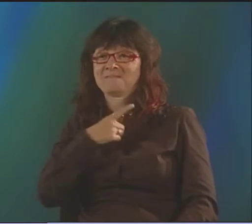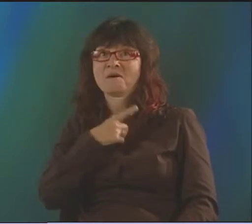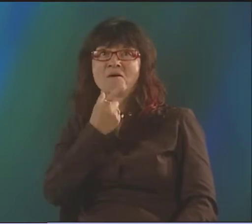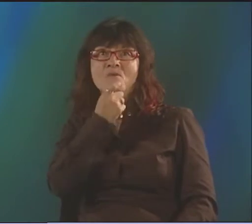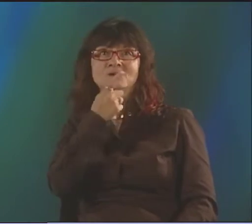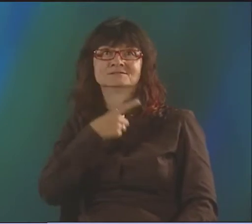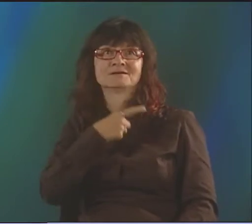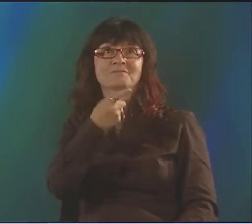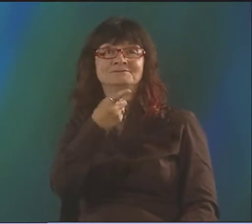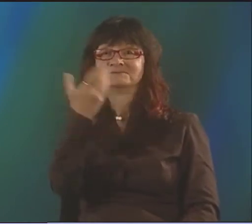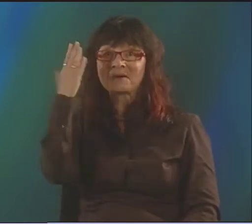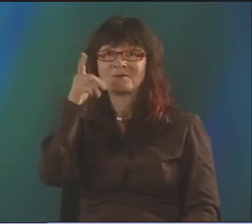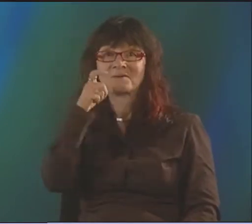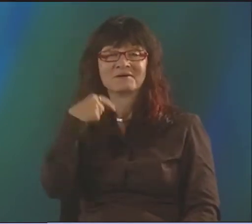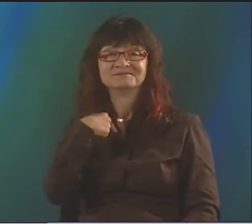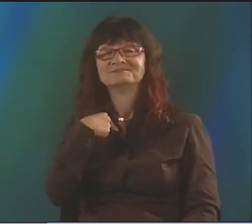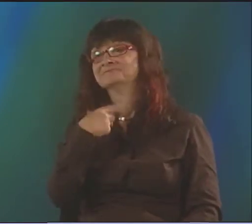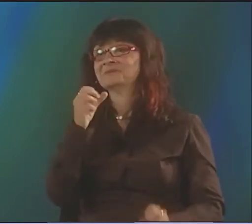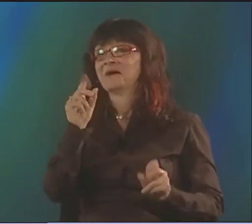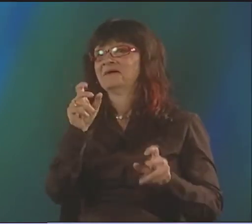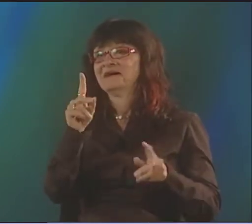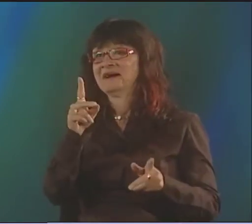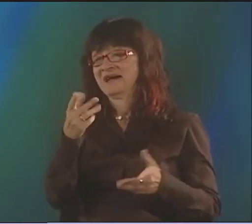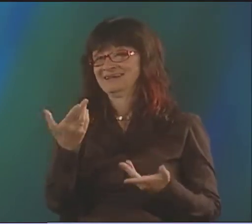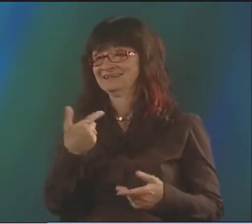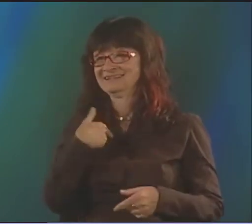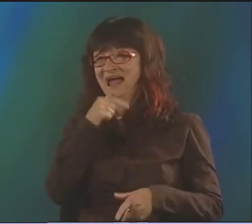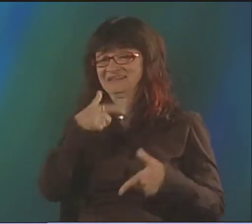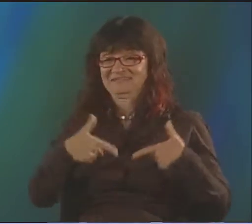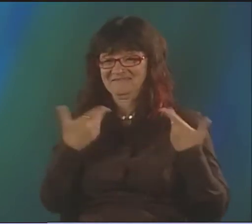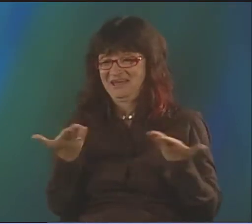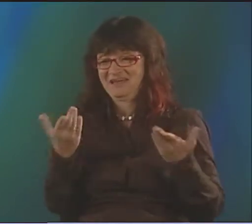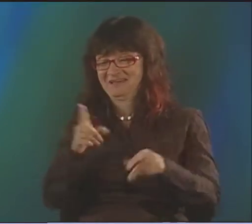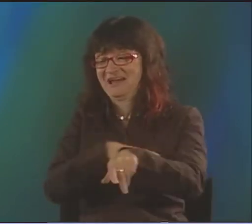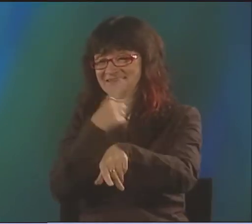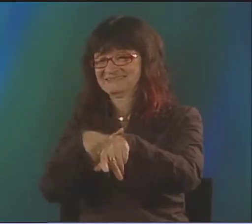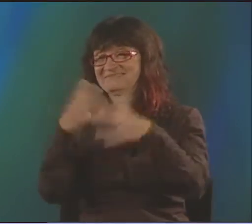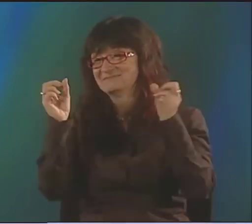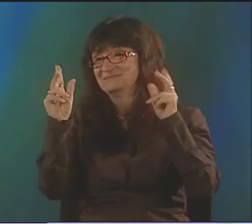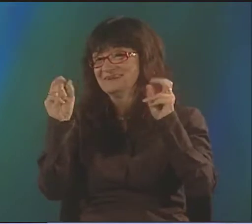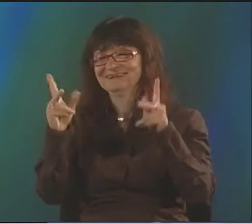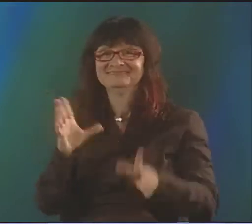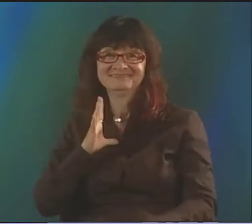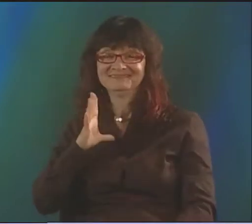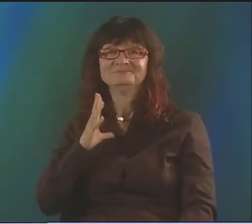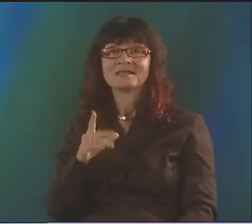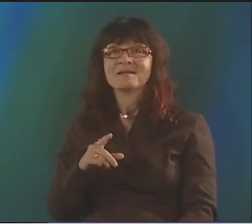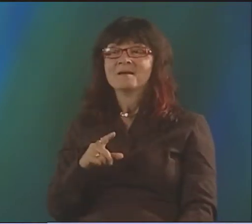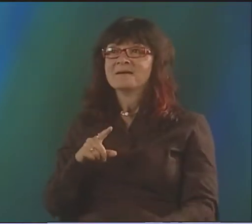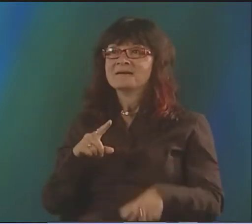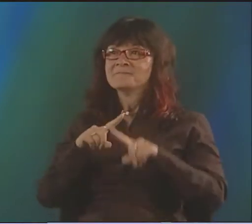BUT A LOT OF PEOPLE DIDN'T KNOW WHO I WAS. THEY'RE LIKE, "OH, YOU'RE DEBBIE RENNIE? WHO ARE YOU?" OH. WELL, I HADN'T LIVED HERE FOR A LONG TIME.